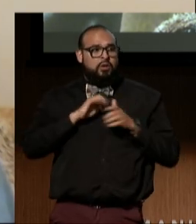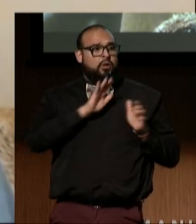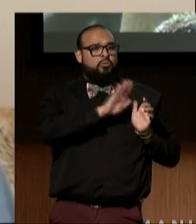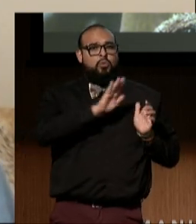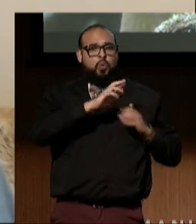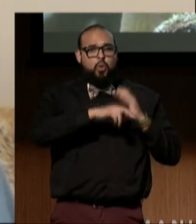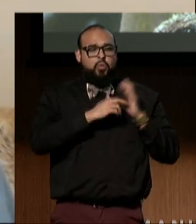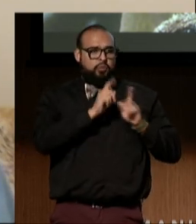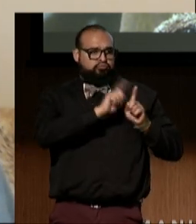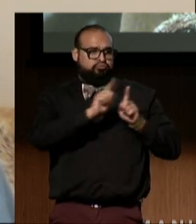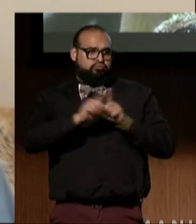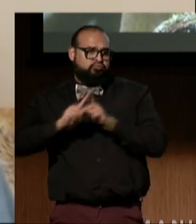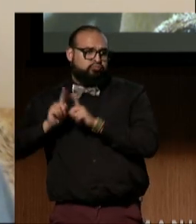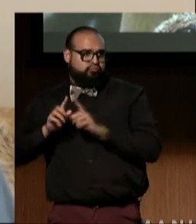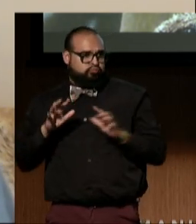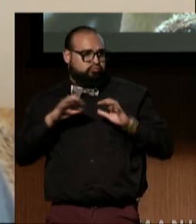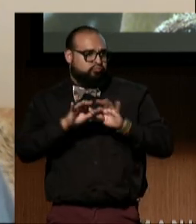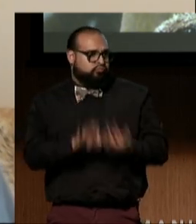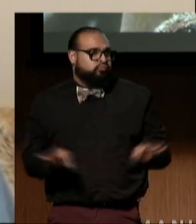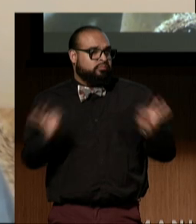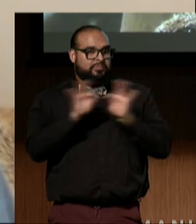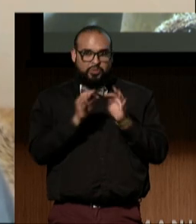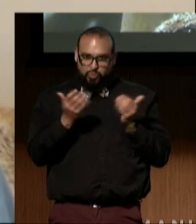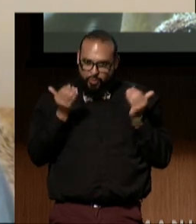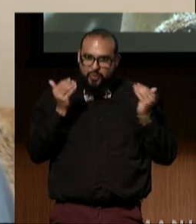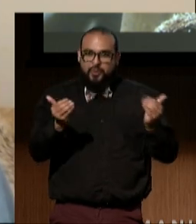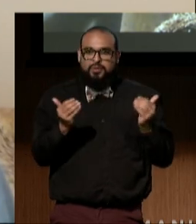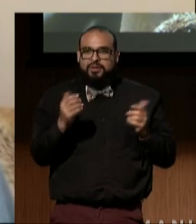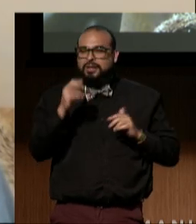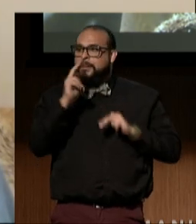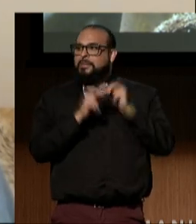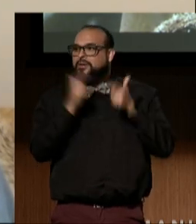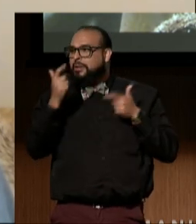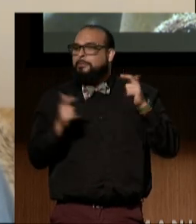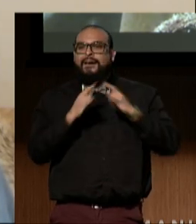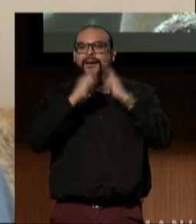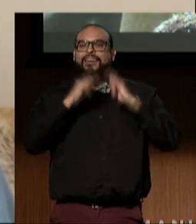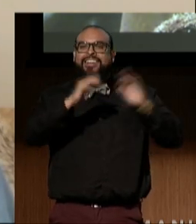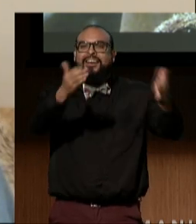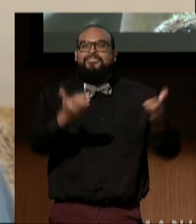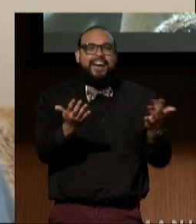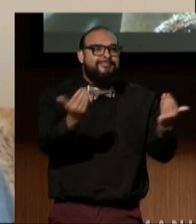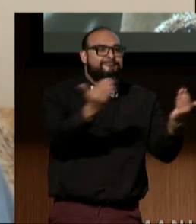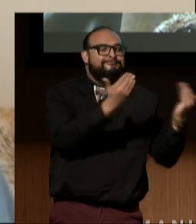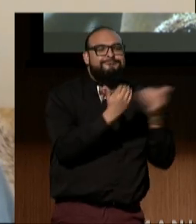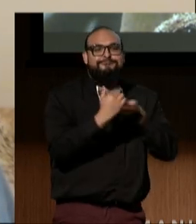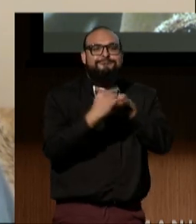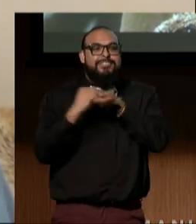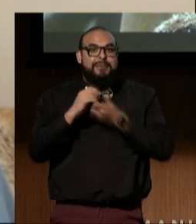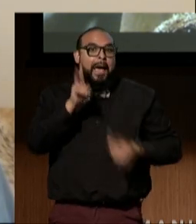So get out there, build a big tent, invite people to collaborate and see what happens.